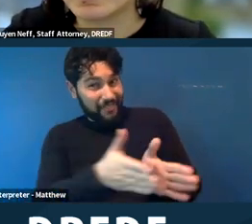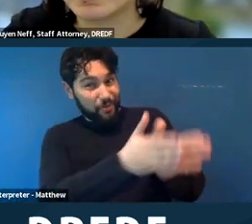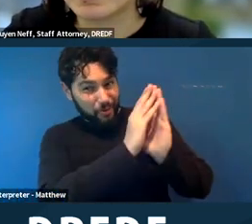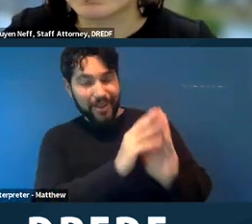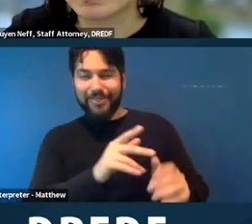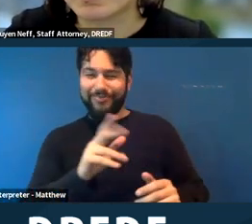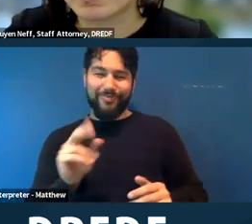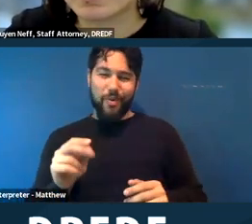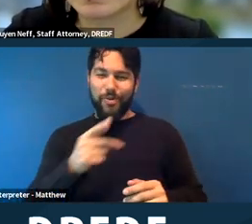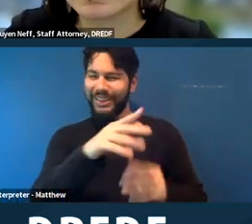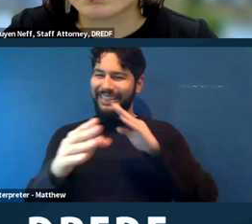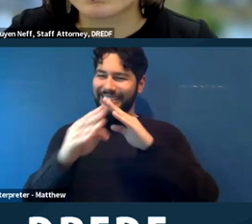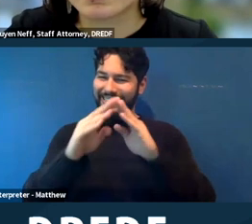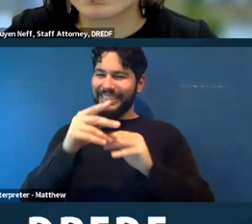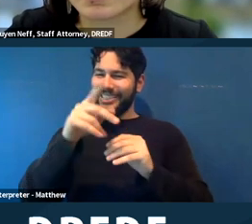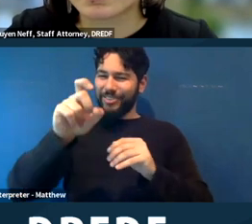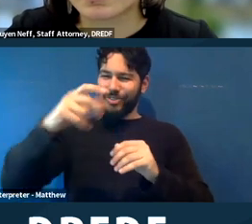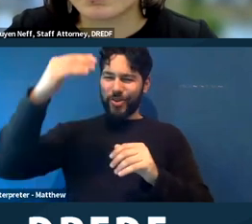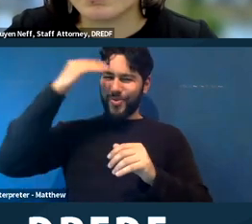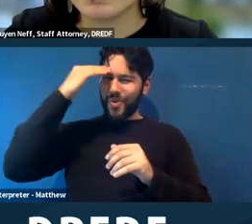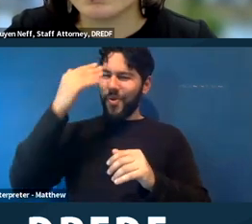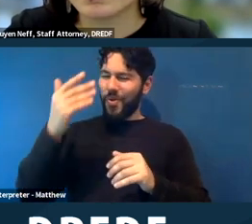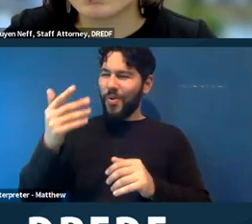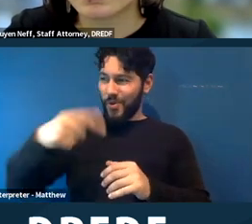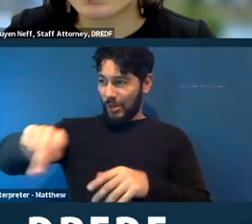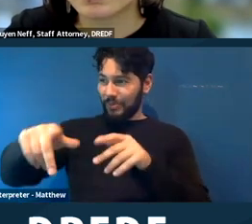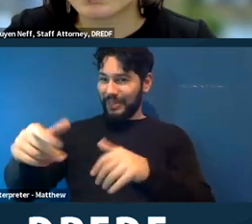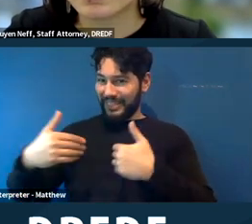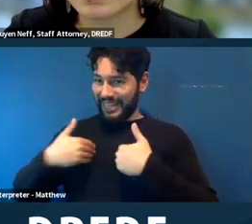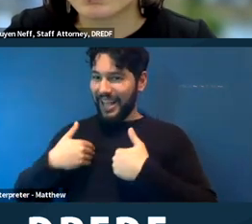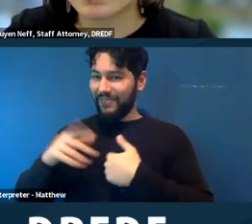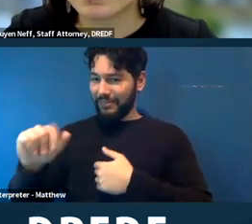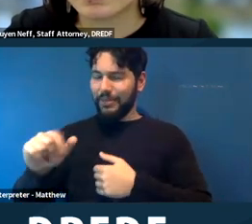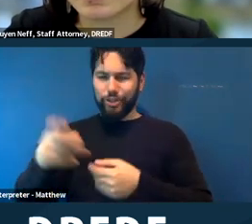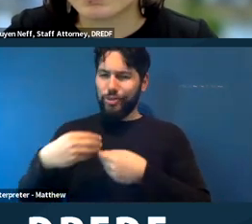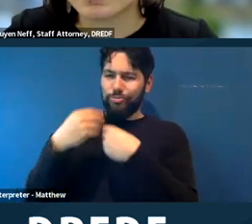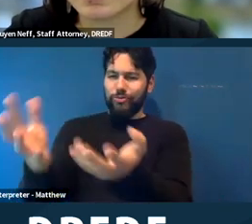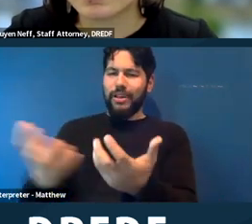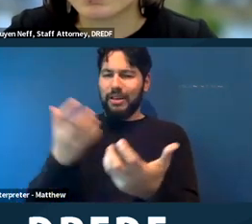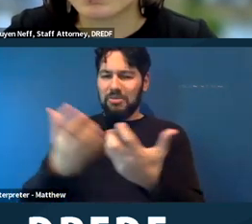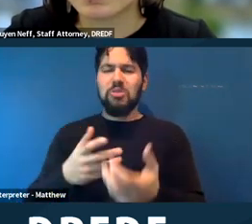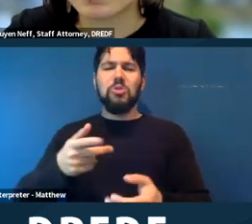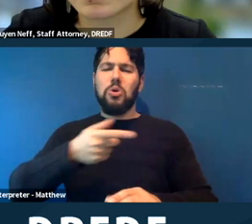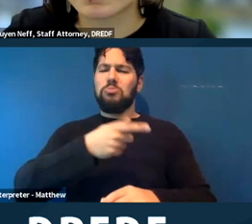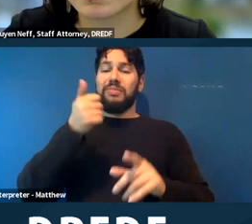accommodations to people they know may need them. So the judge found that there was no need for